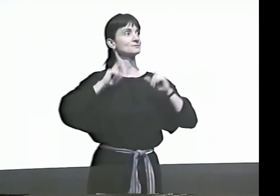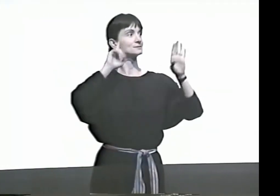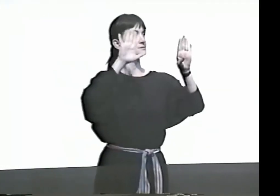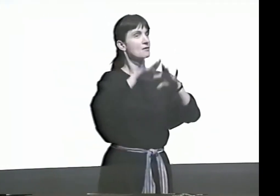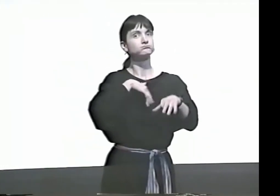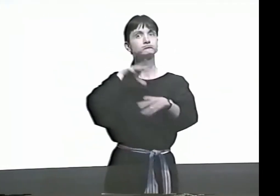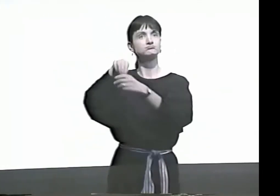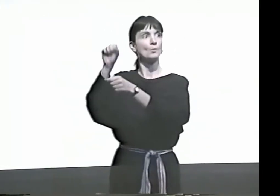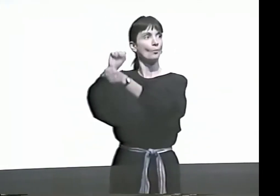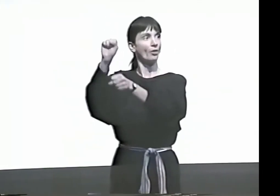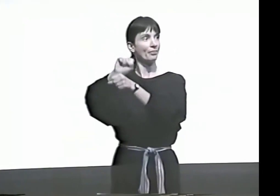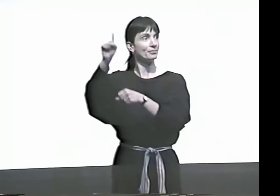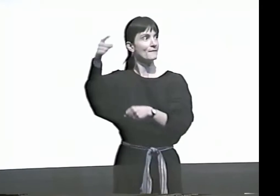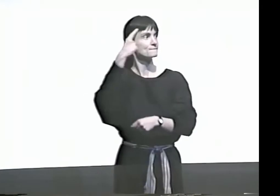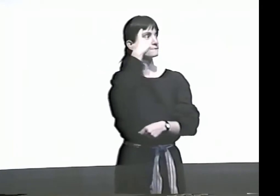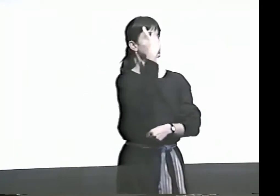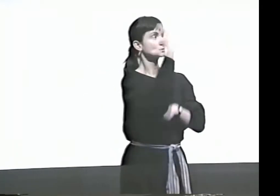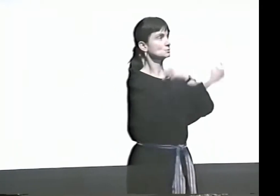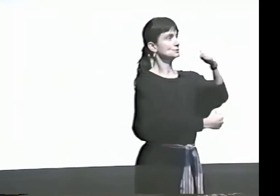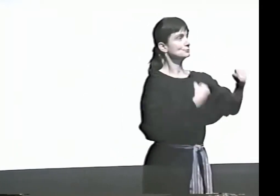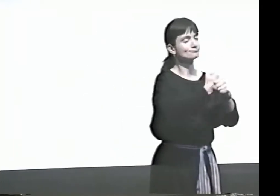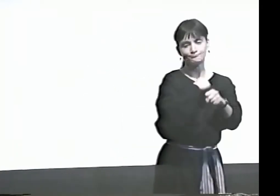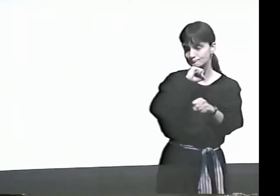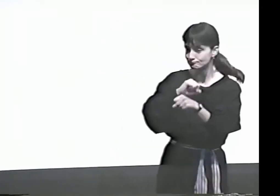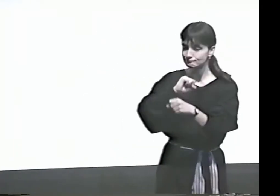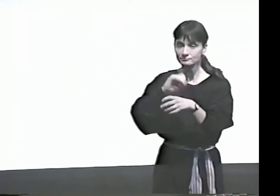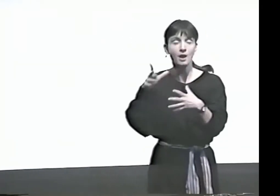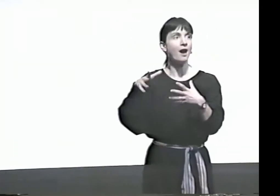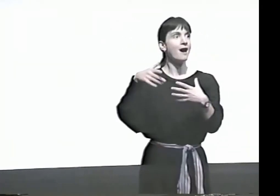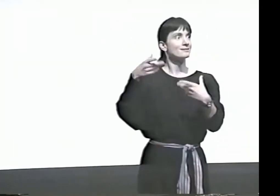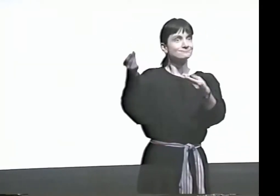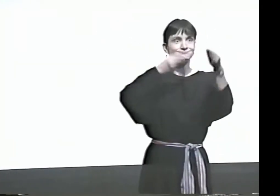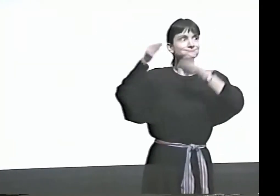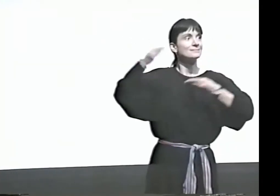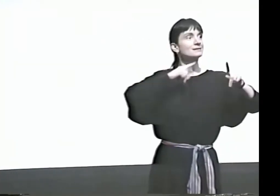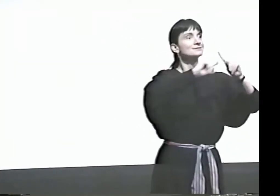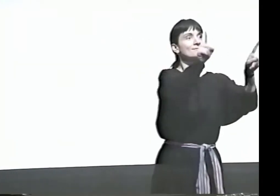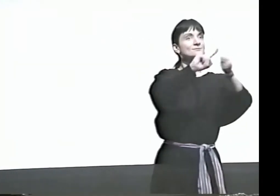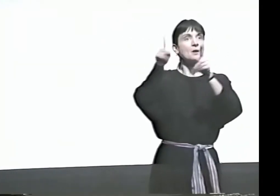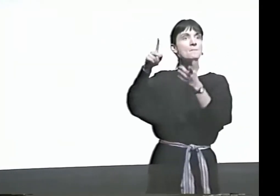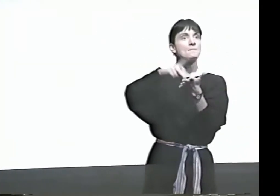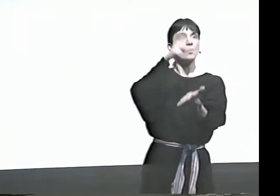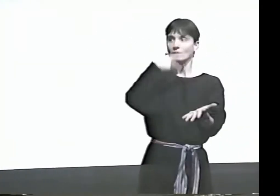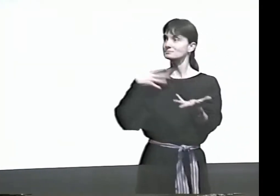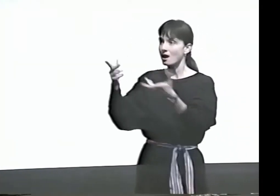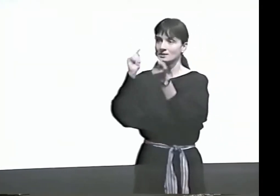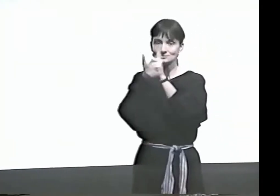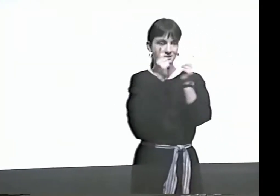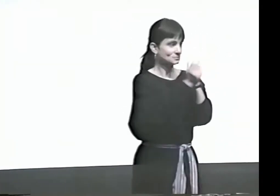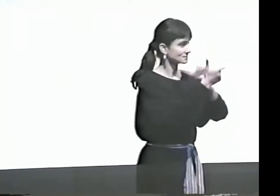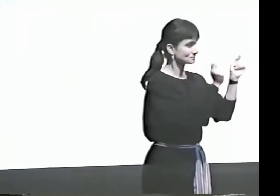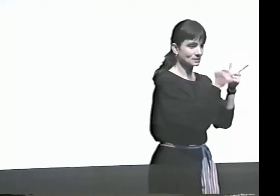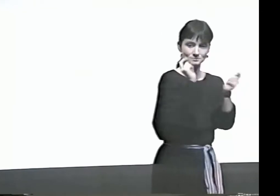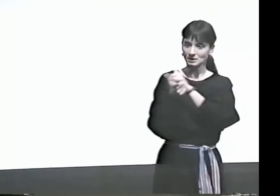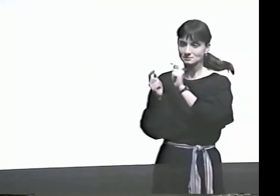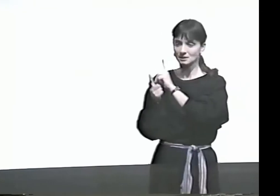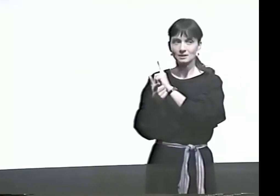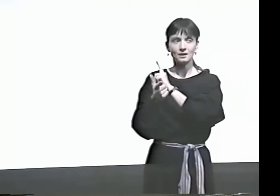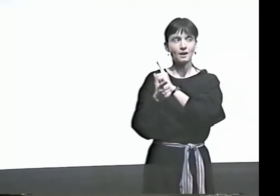THE FAIRMOUNT THEATRE OF THE DEAF. I WORKED WITH THEM FOR TWO YEARS, AND THEY GAVE ME DIFFERENT POEMS TO TRANSLATE.